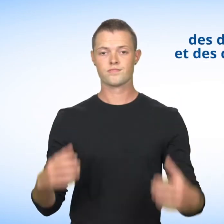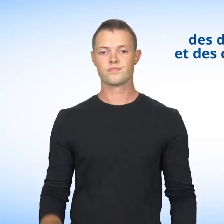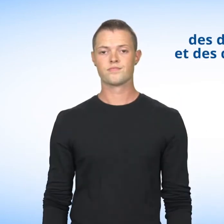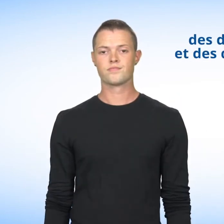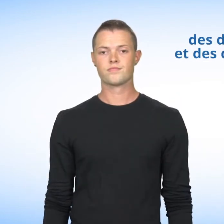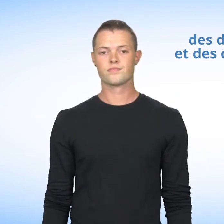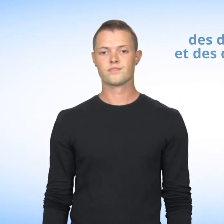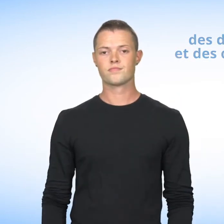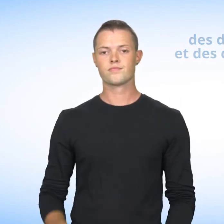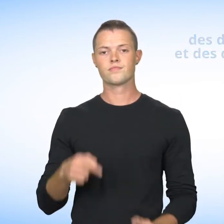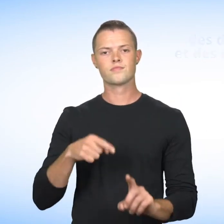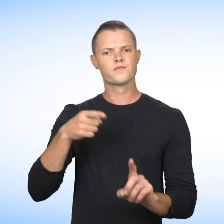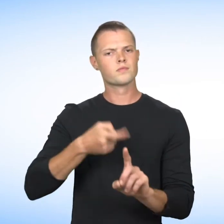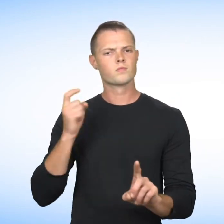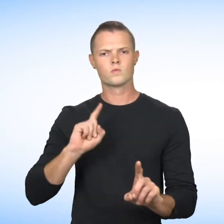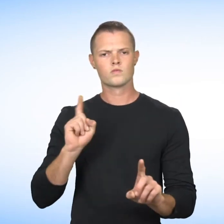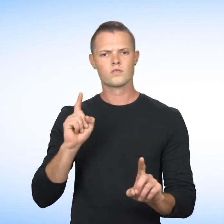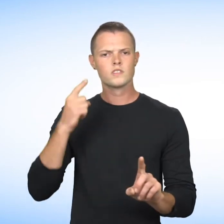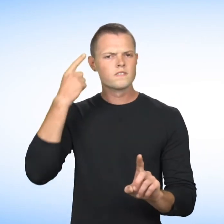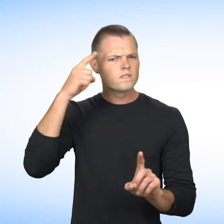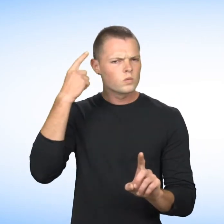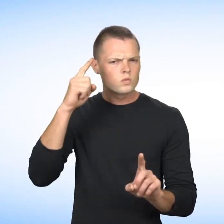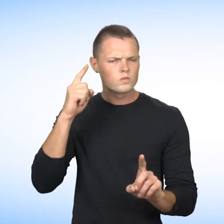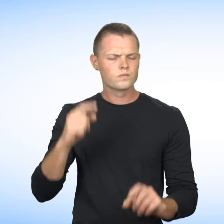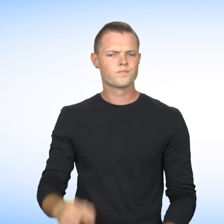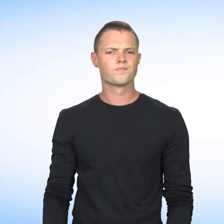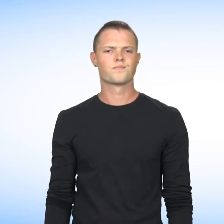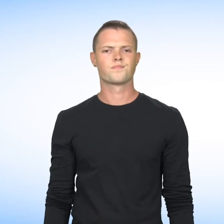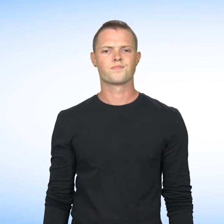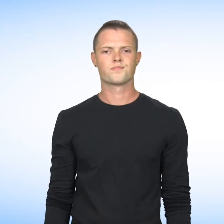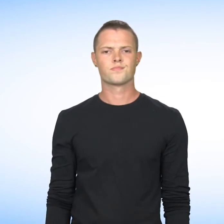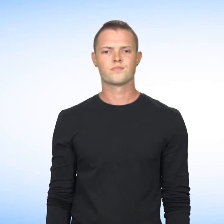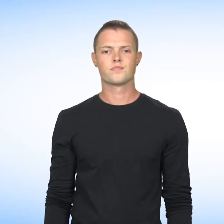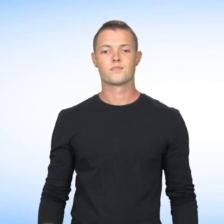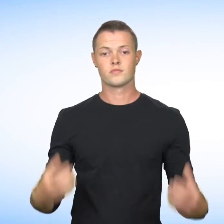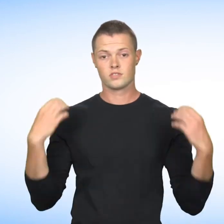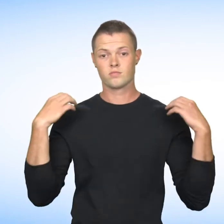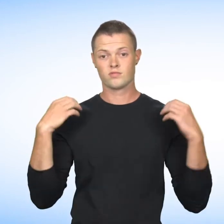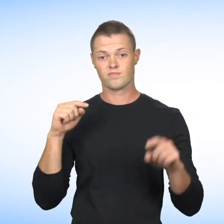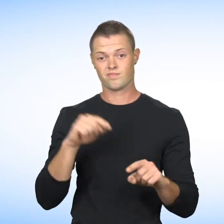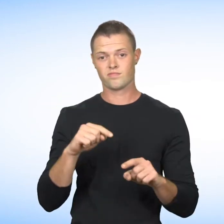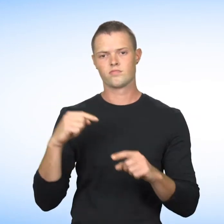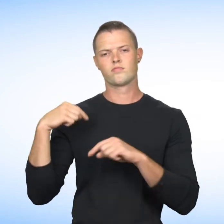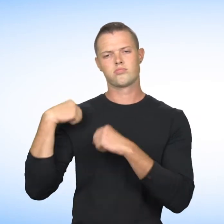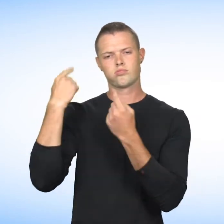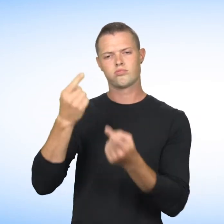the Commission Origin and mandate